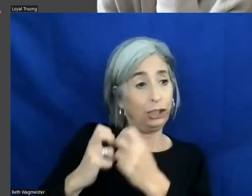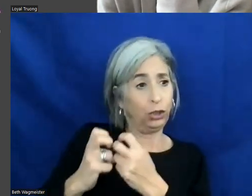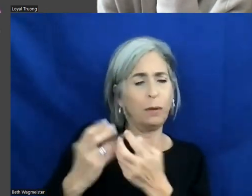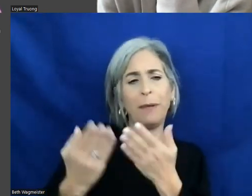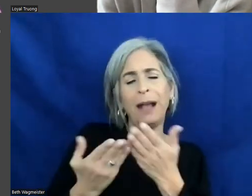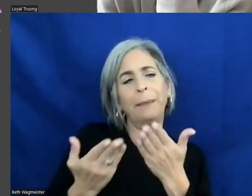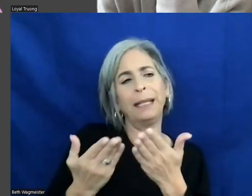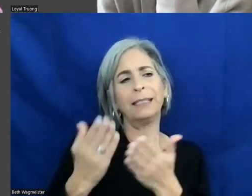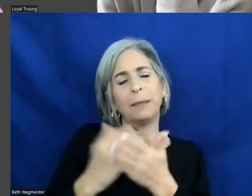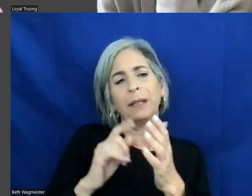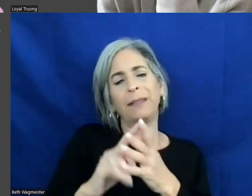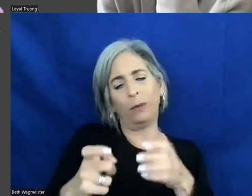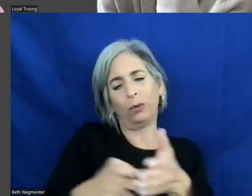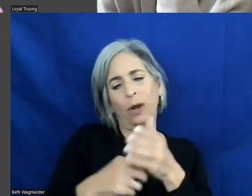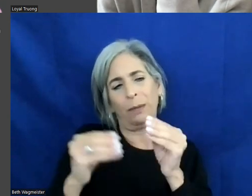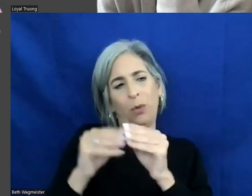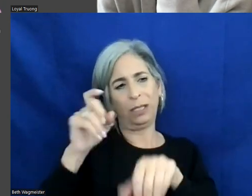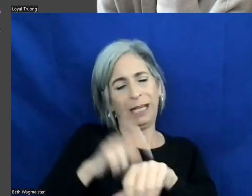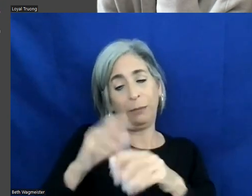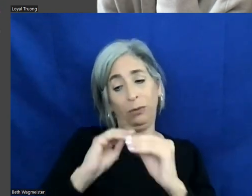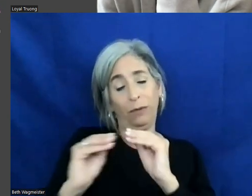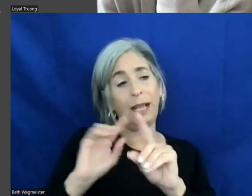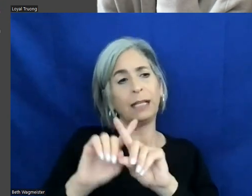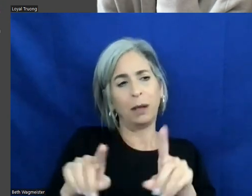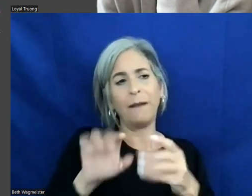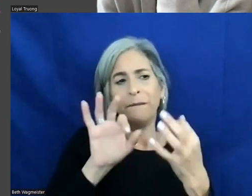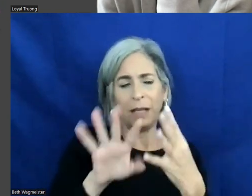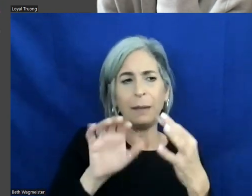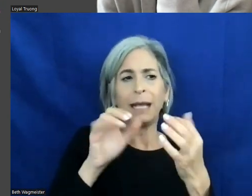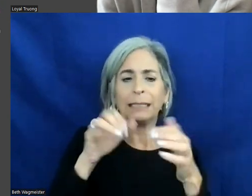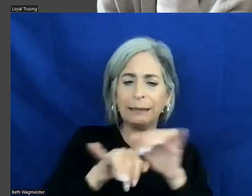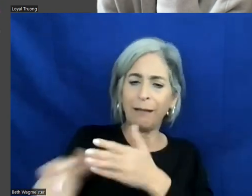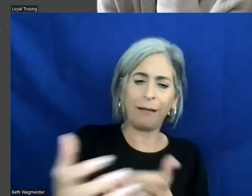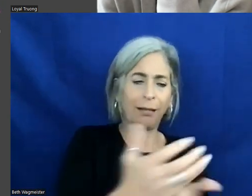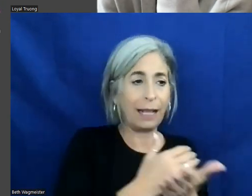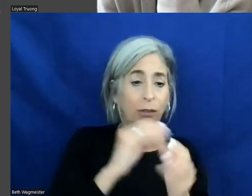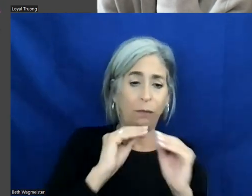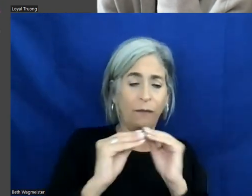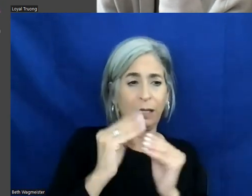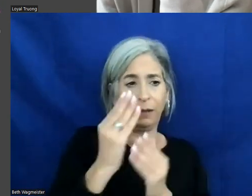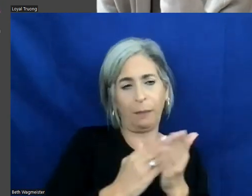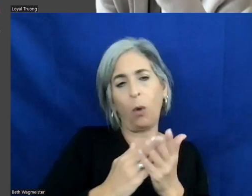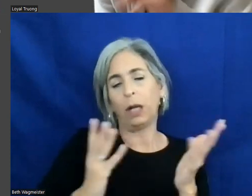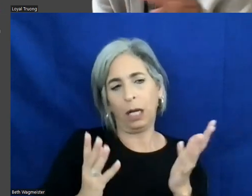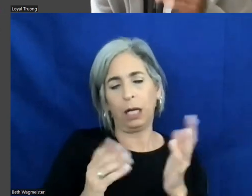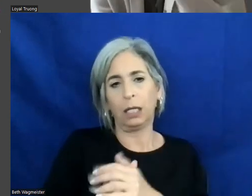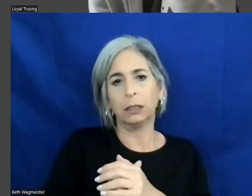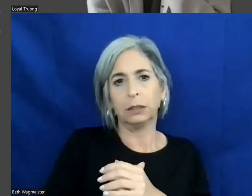that take as bit longer to fix, but that's still feedback that we're collecting to fix the component. Jump in if I missed something.